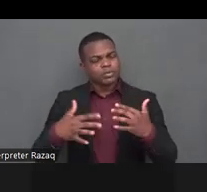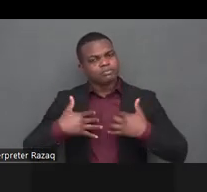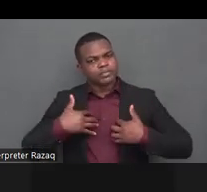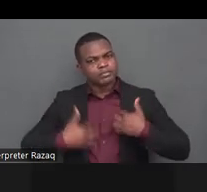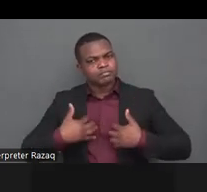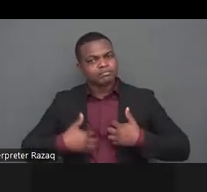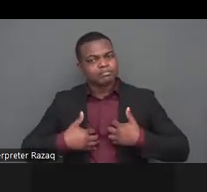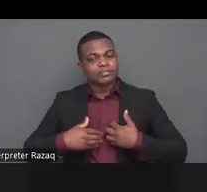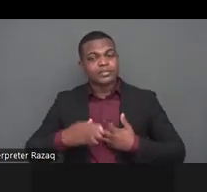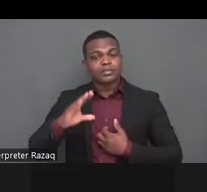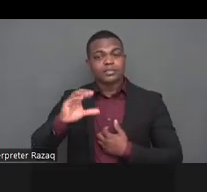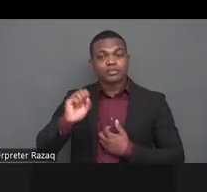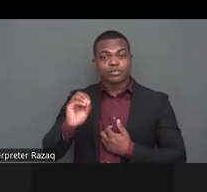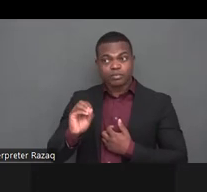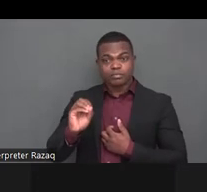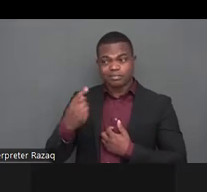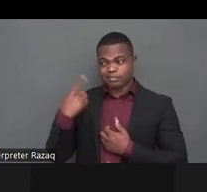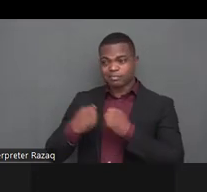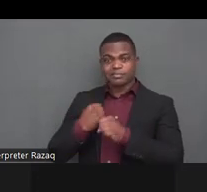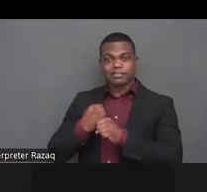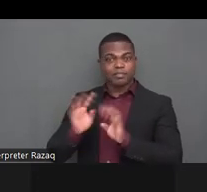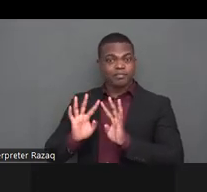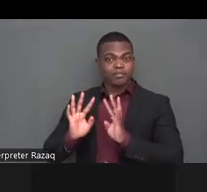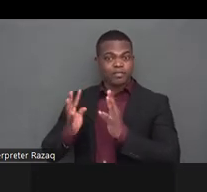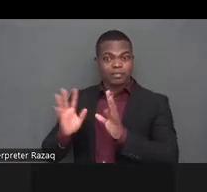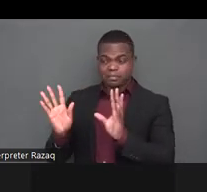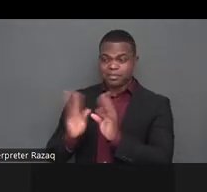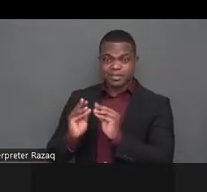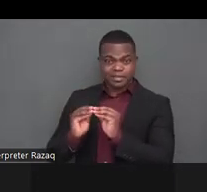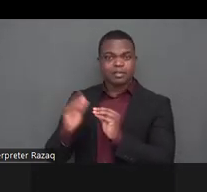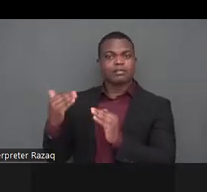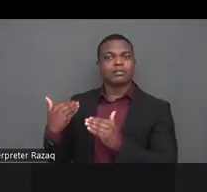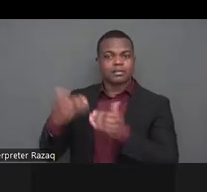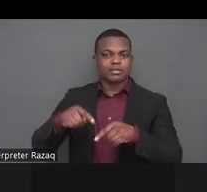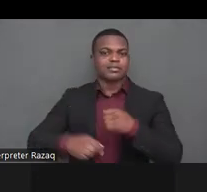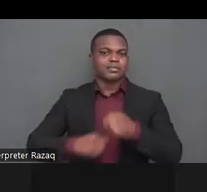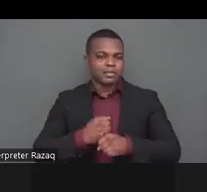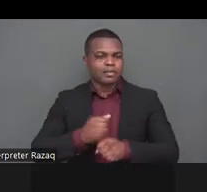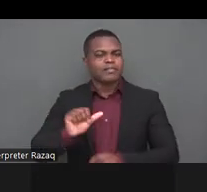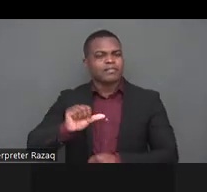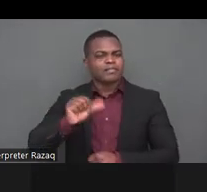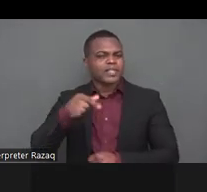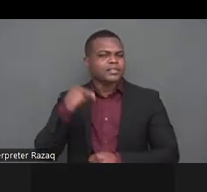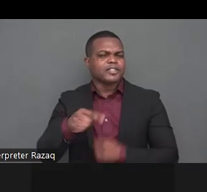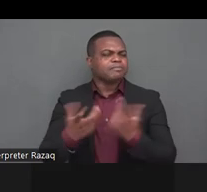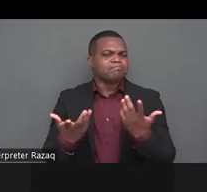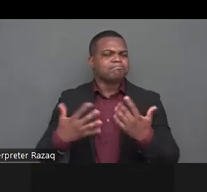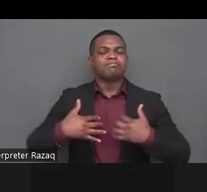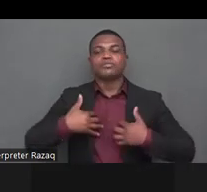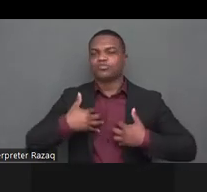especially interesting it deals with with development with international development it is